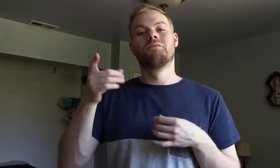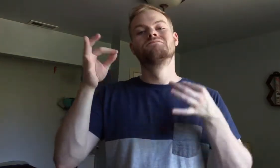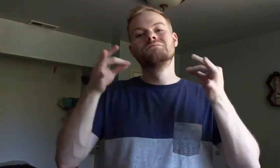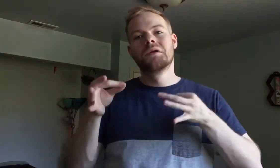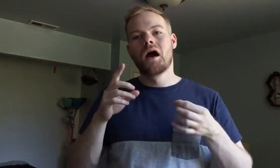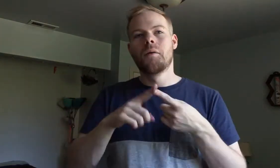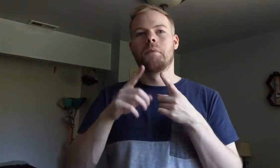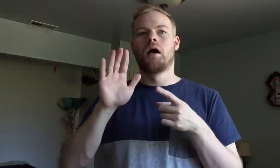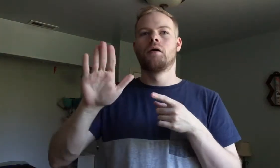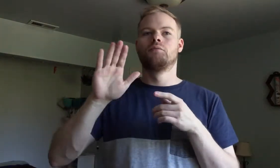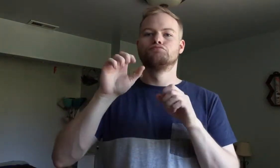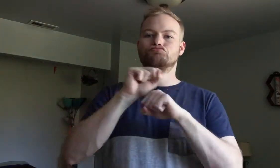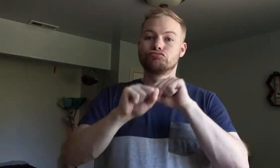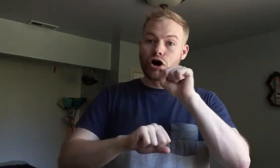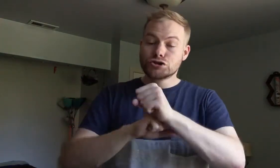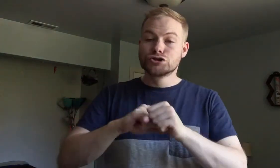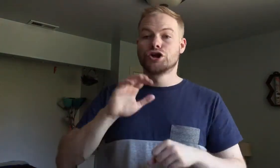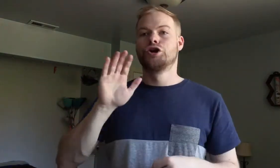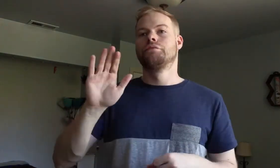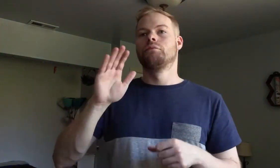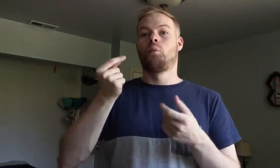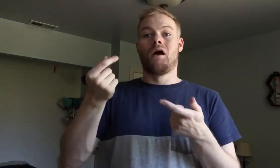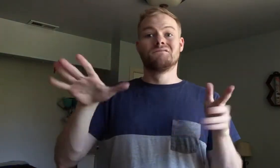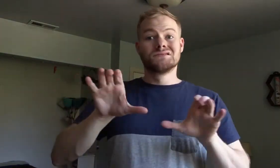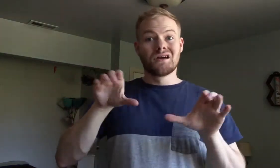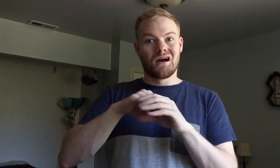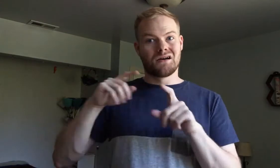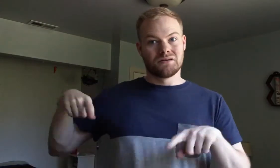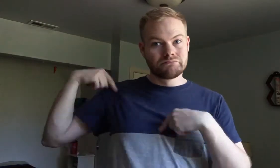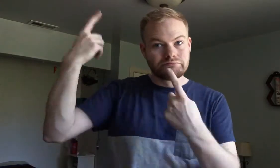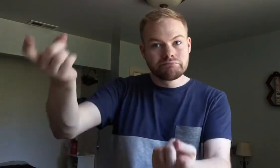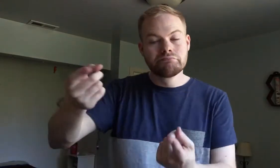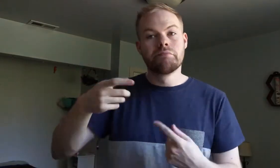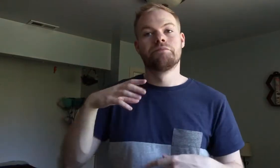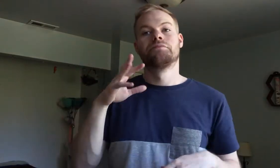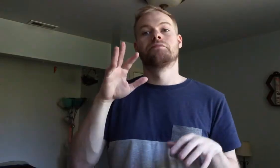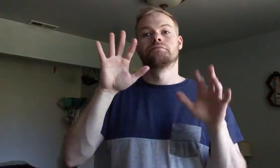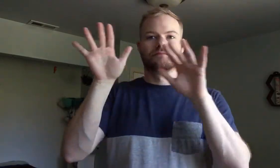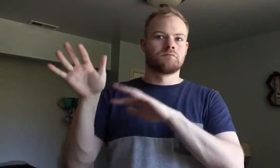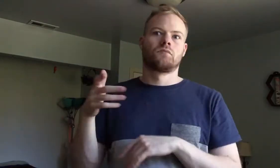They explain about their structure, what they've done in the past, and so on.